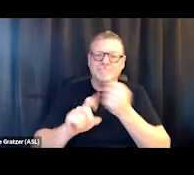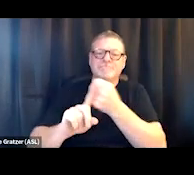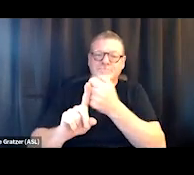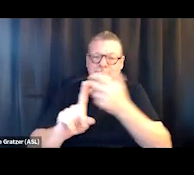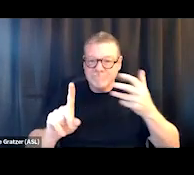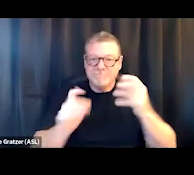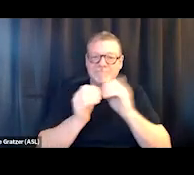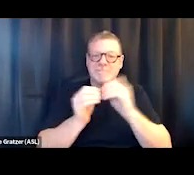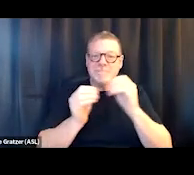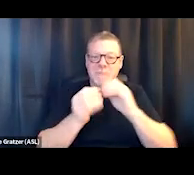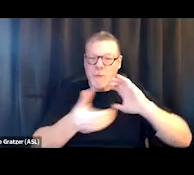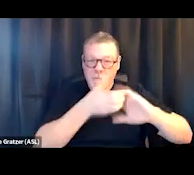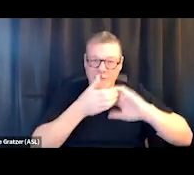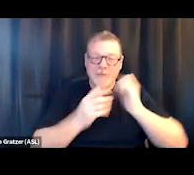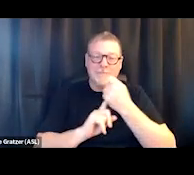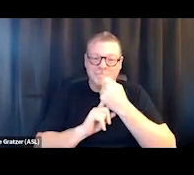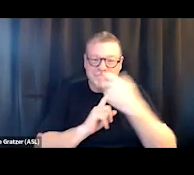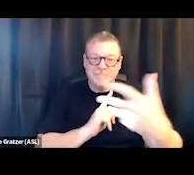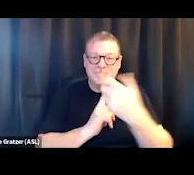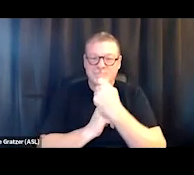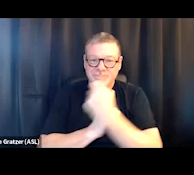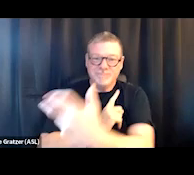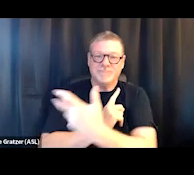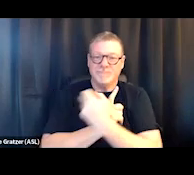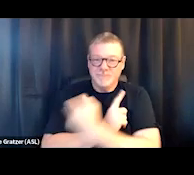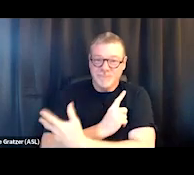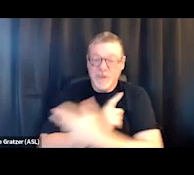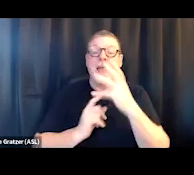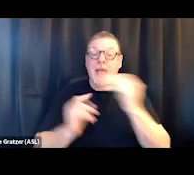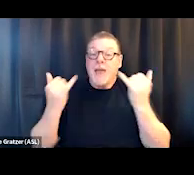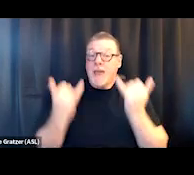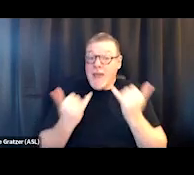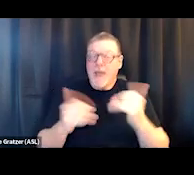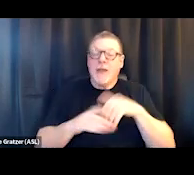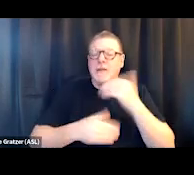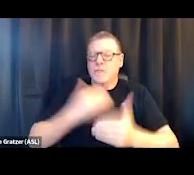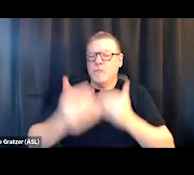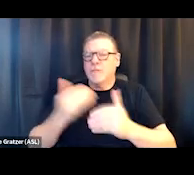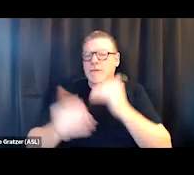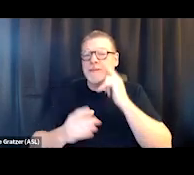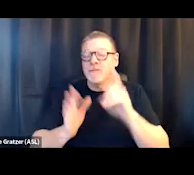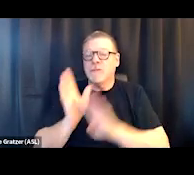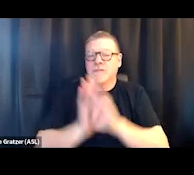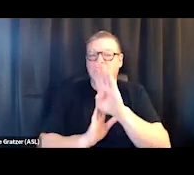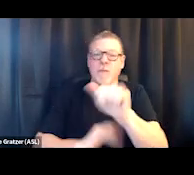which we'll talk about a little bit more. And we're in the process of developing the other half of that building